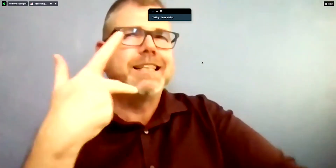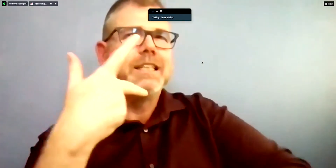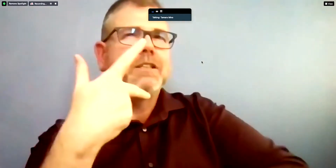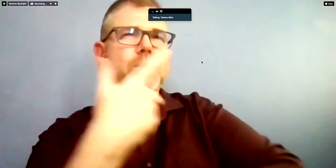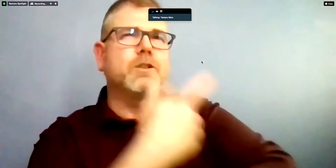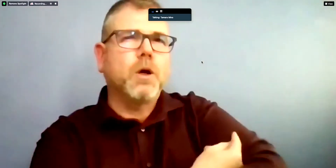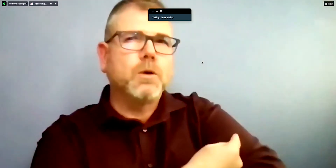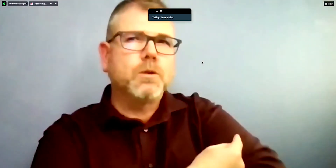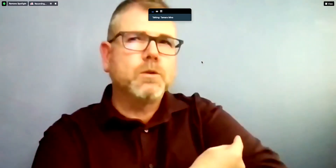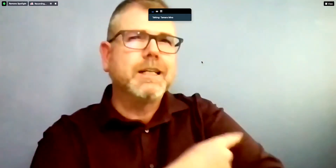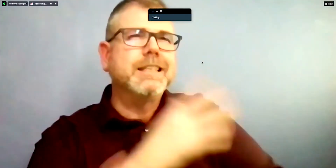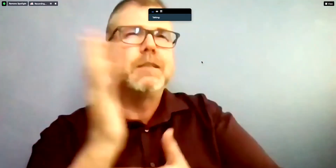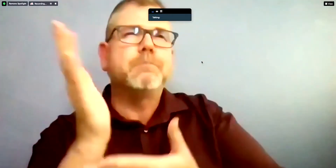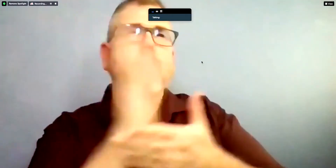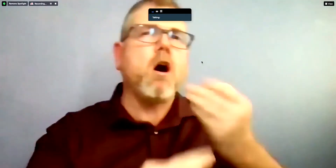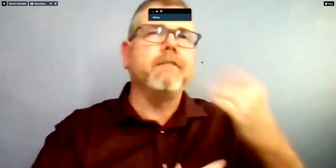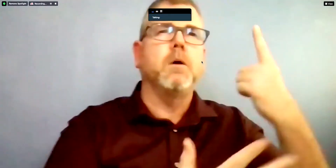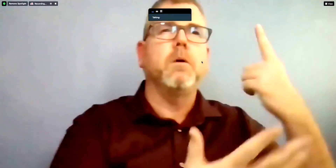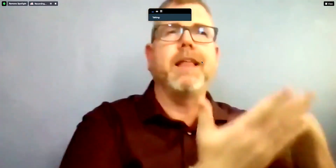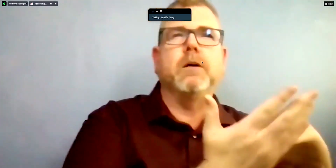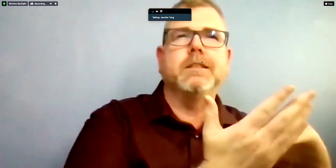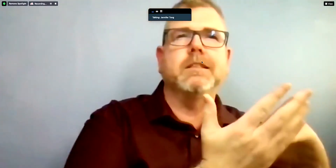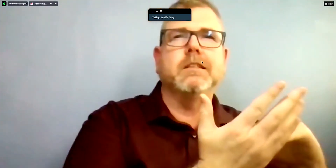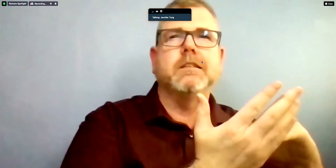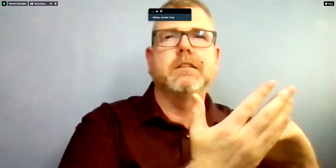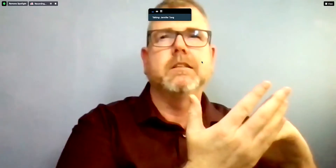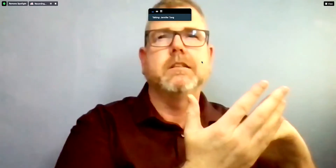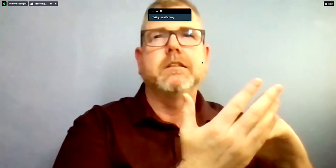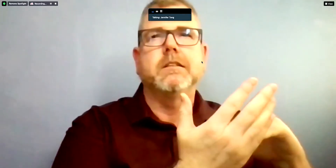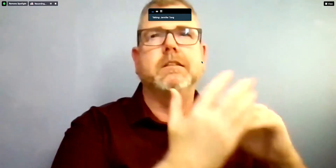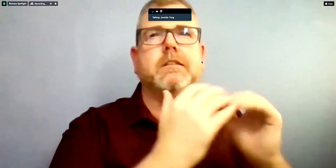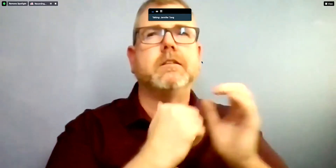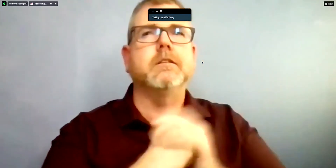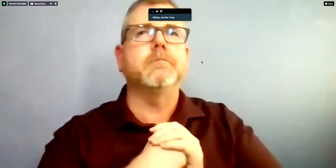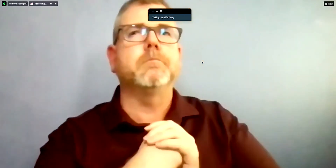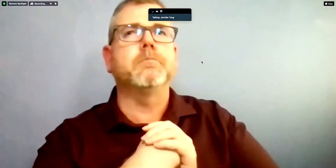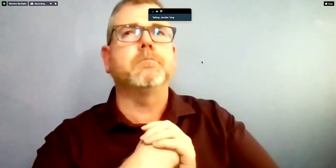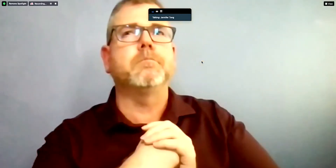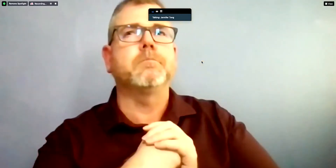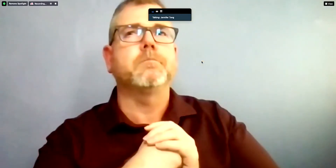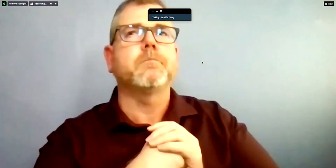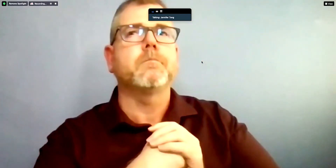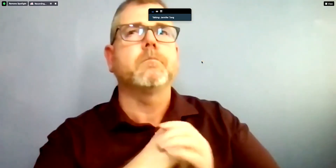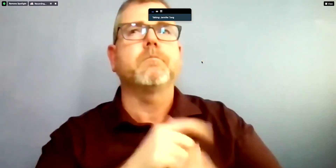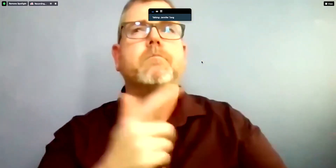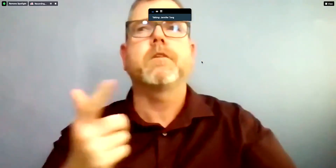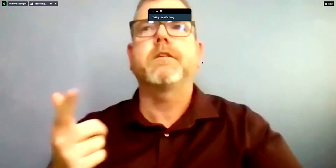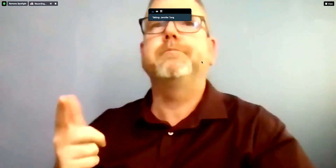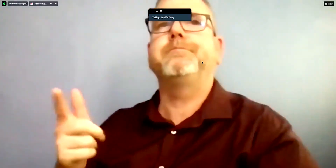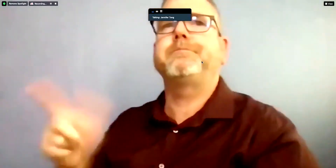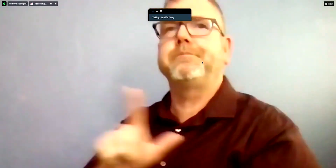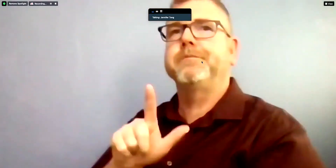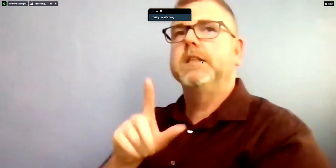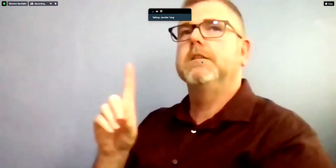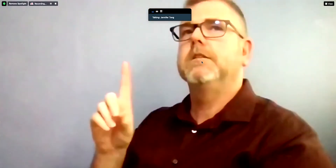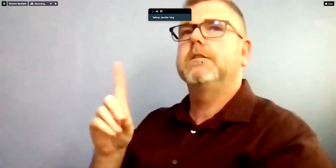Dr. Tong: It's a good question. It's a, it's a complex um uh arrangement that we are trying